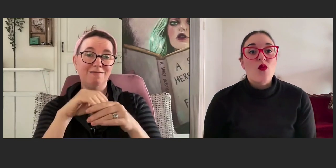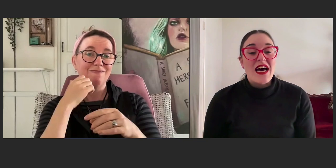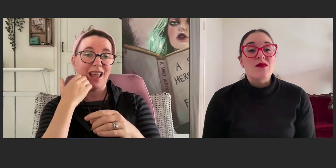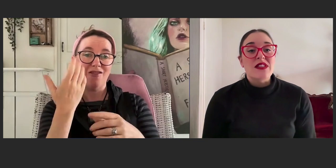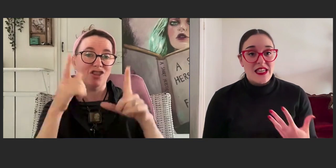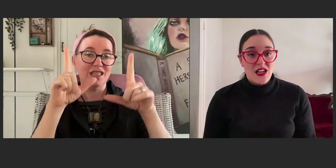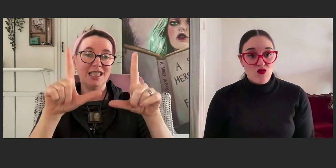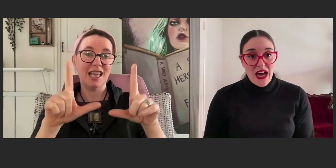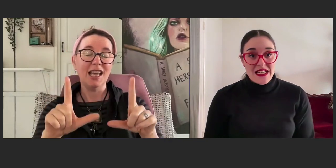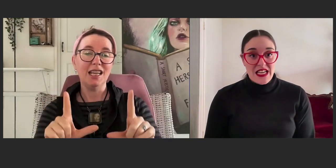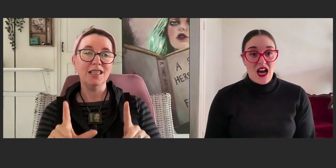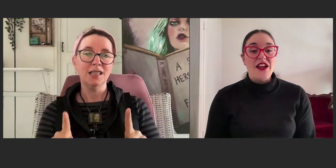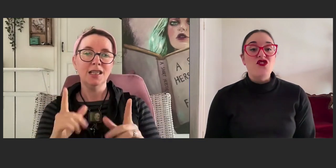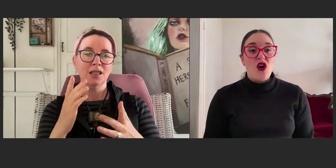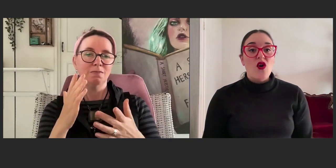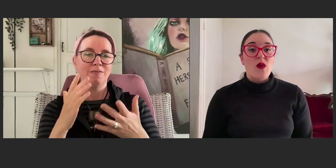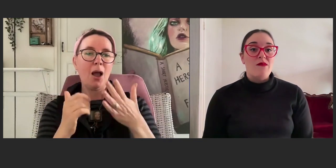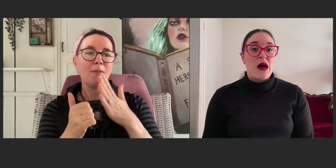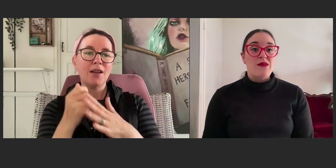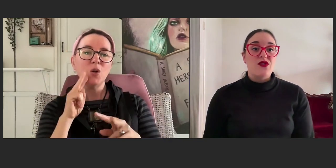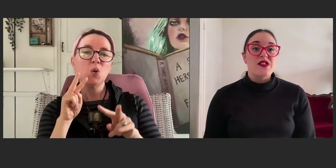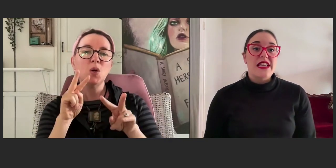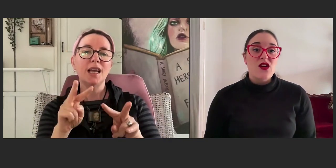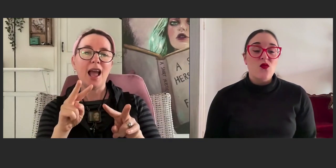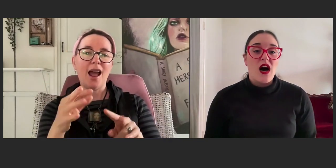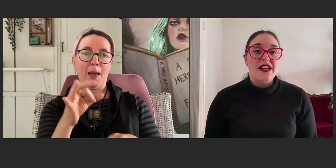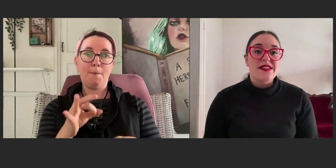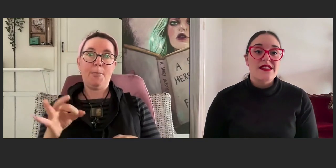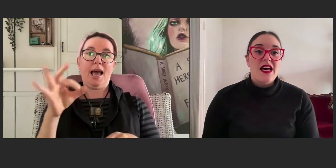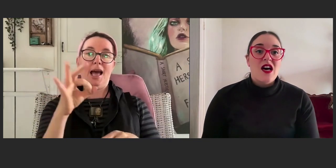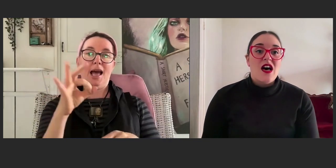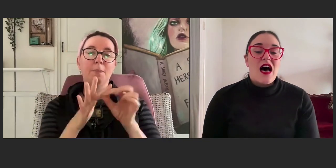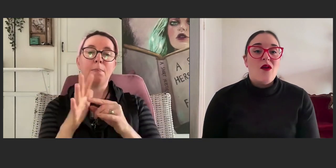when I'm sitting and writing, I know where I'm up to scene wise,